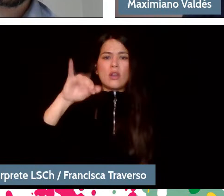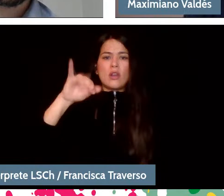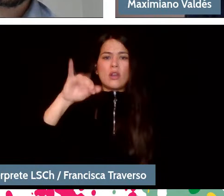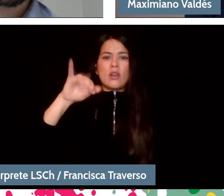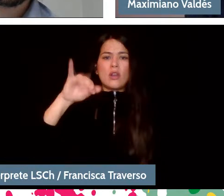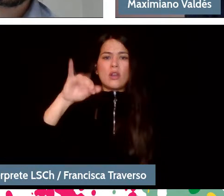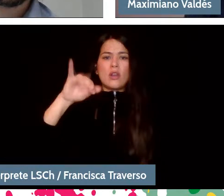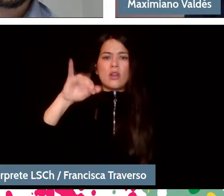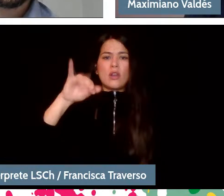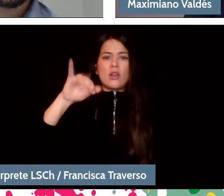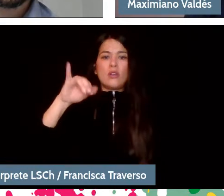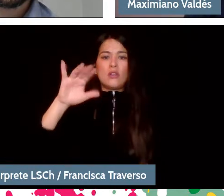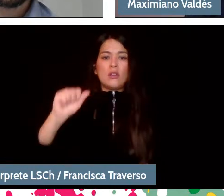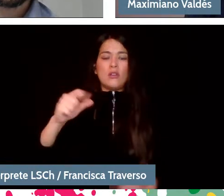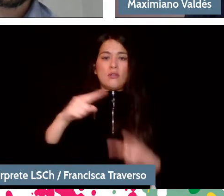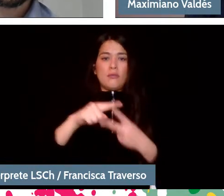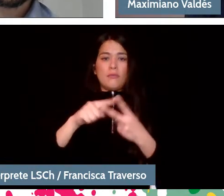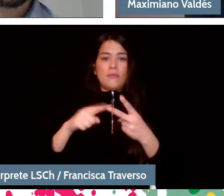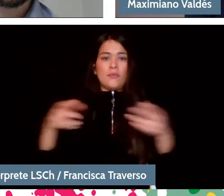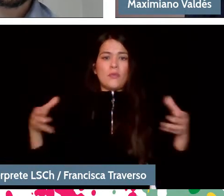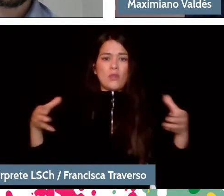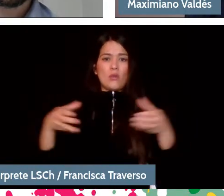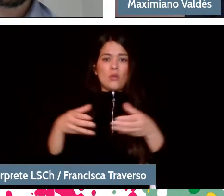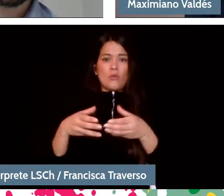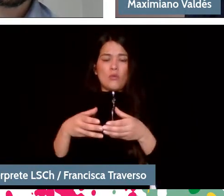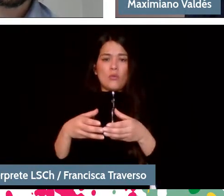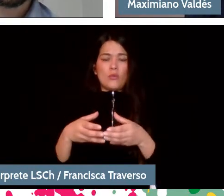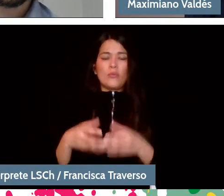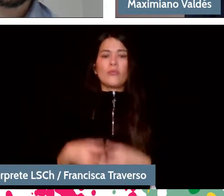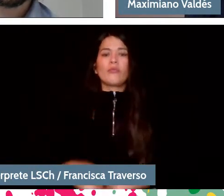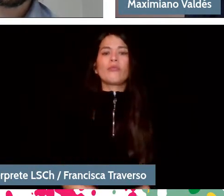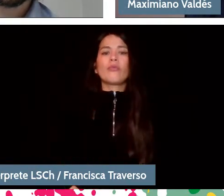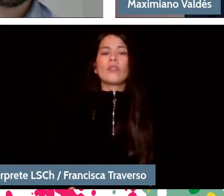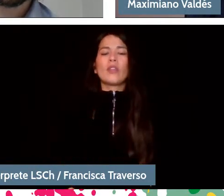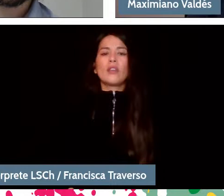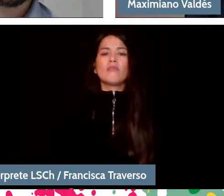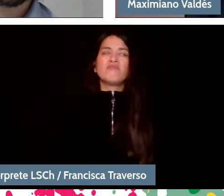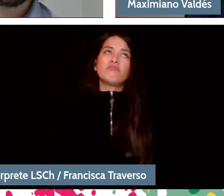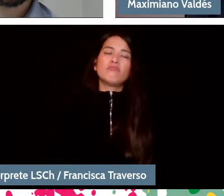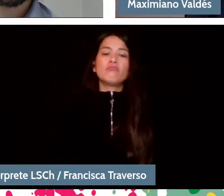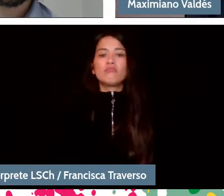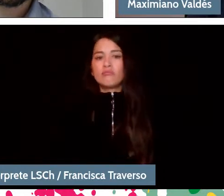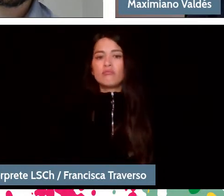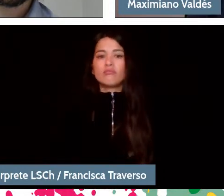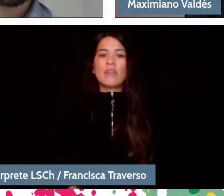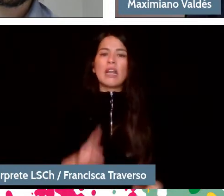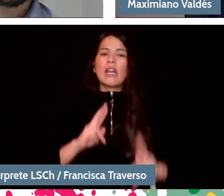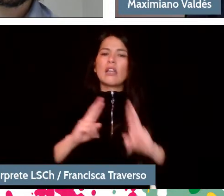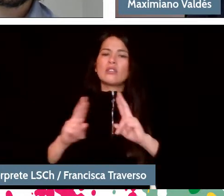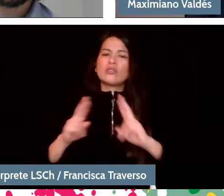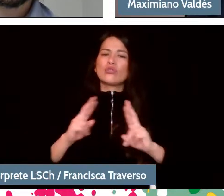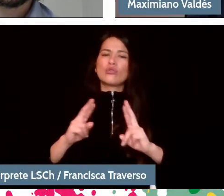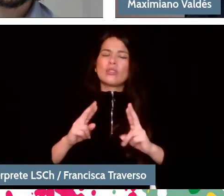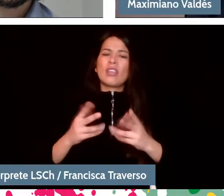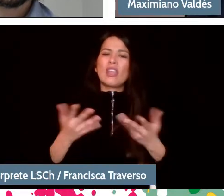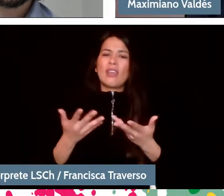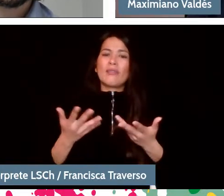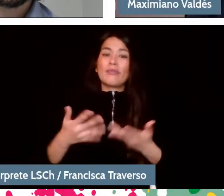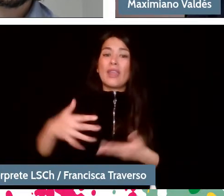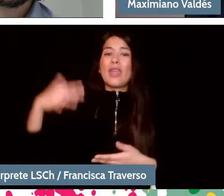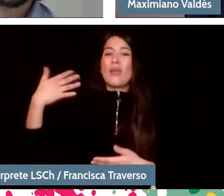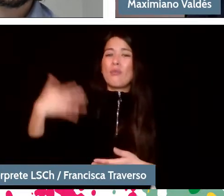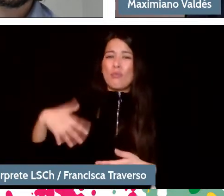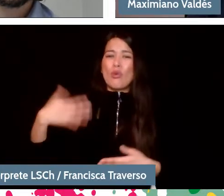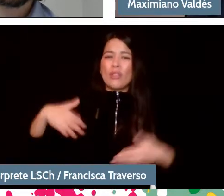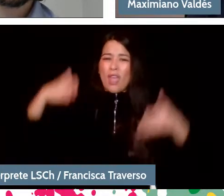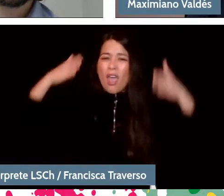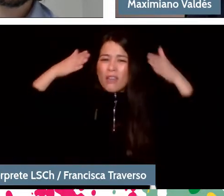It is related to the importance given to music as an art.